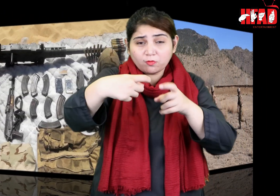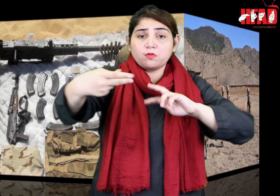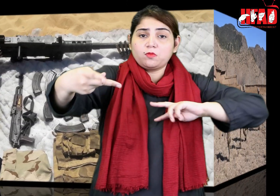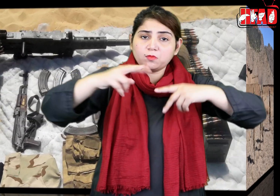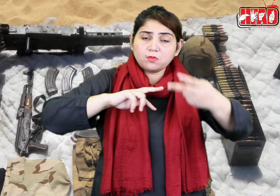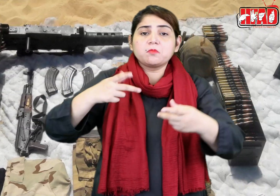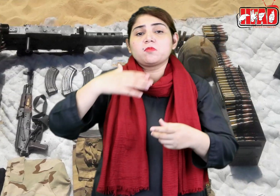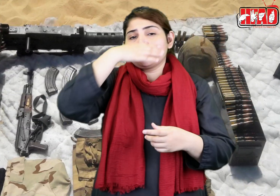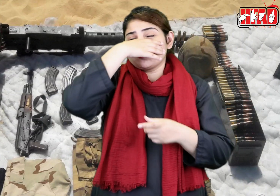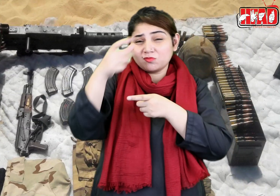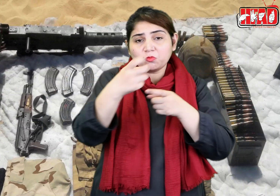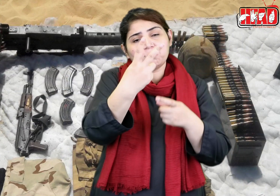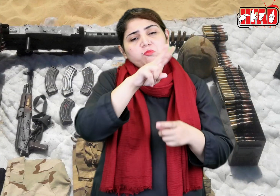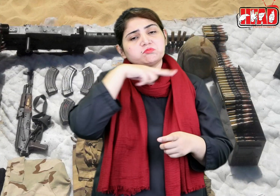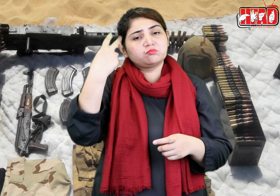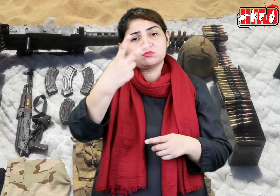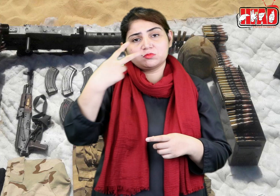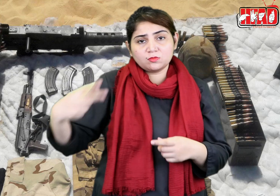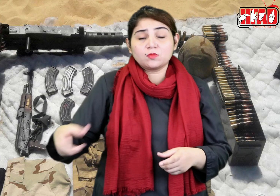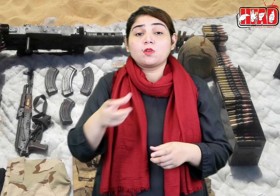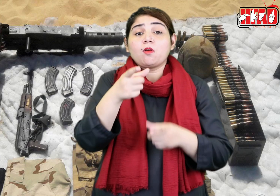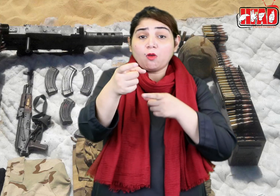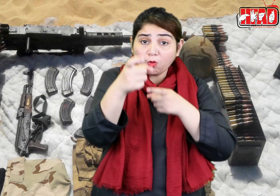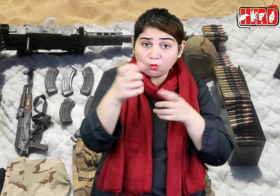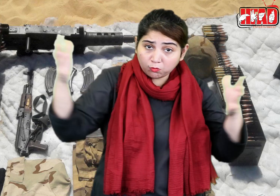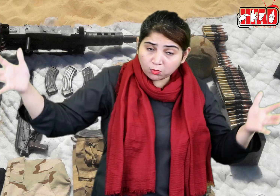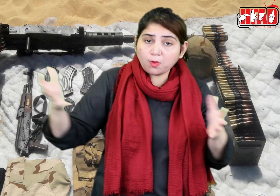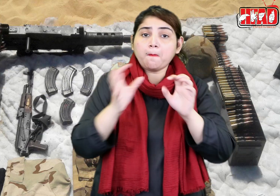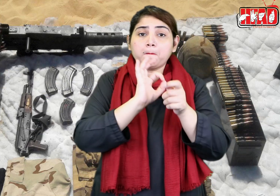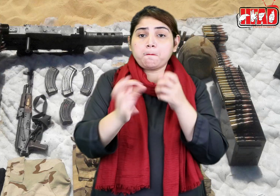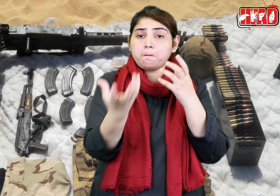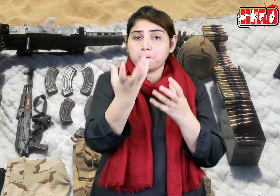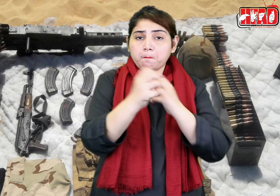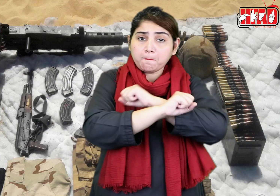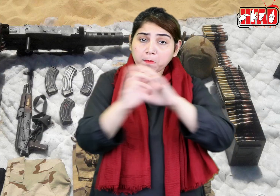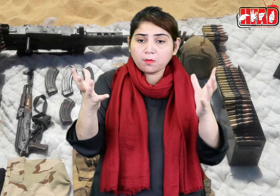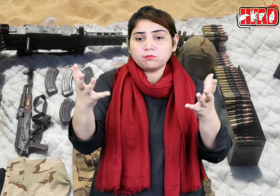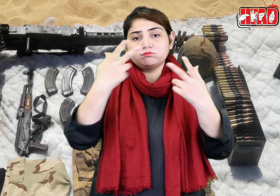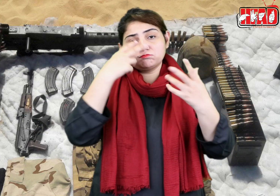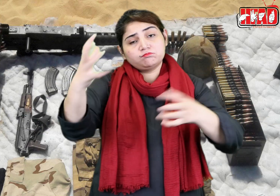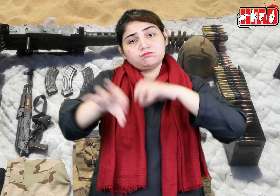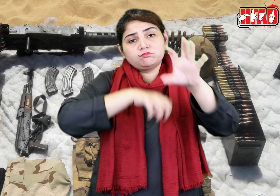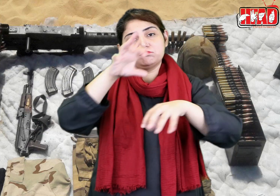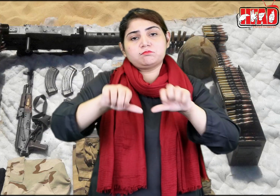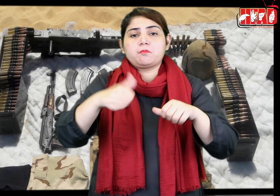and killed two terrorists in the fierce exchange of fire. Arms and ammunition have been recovered.